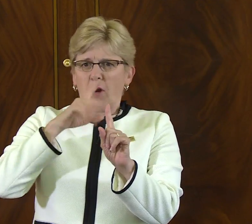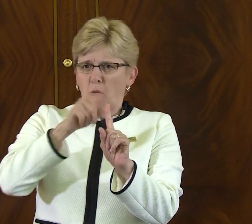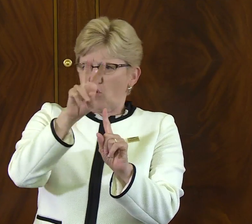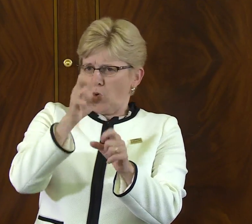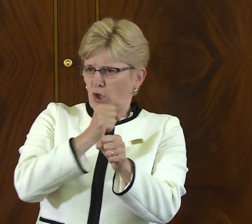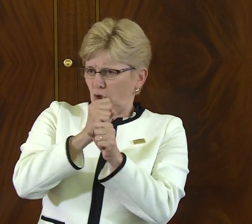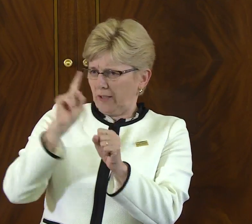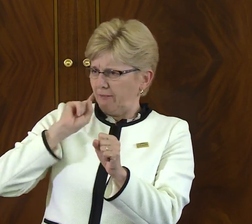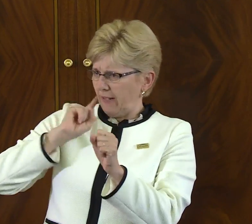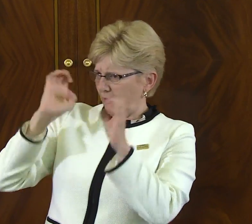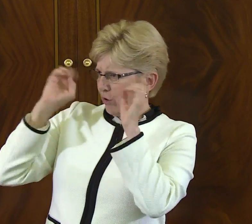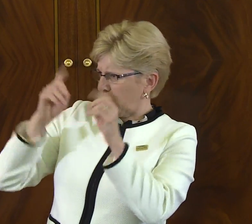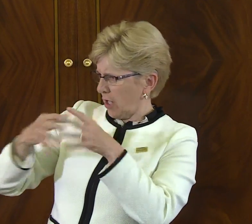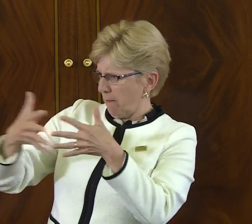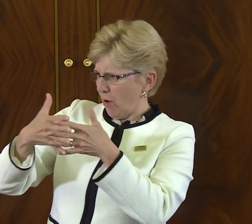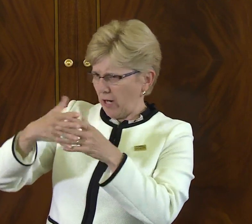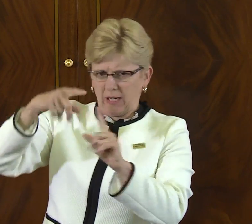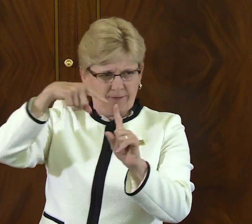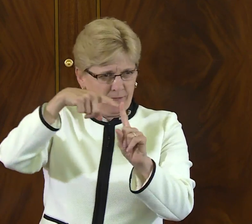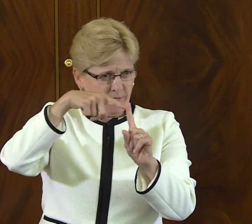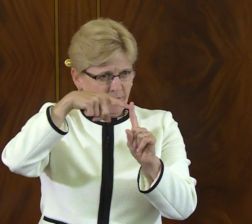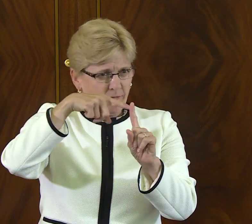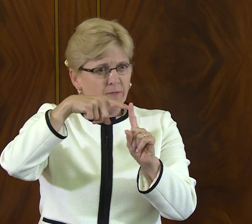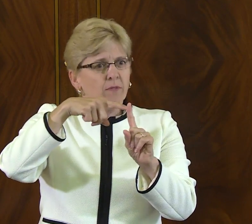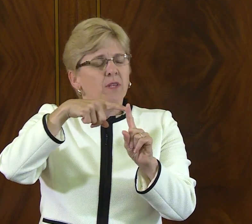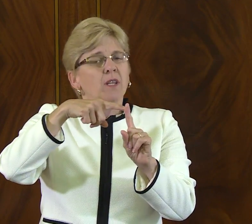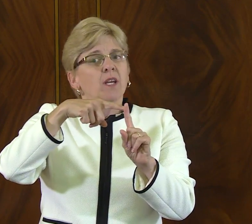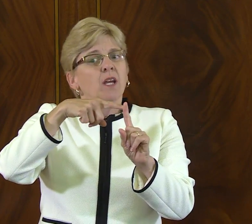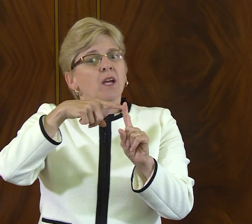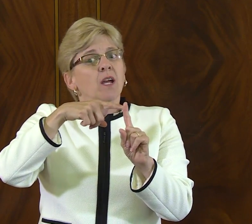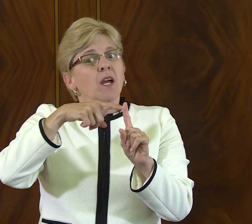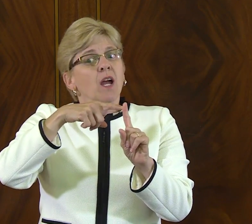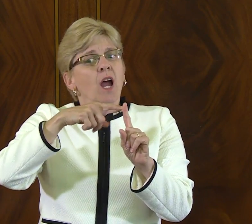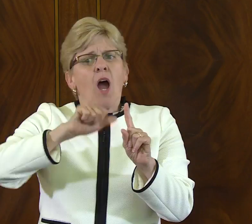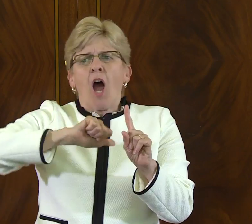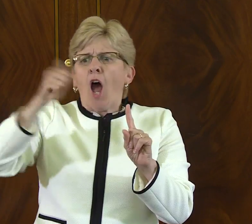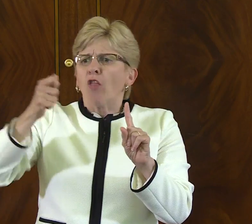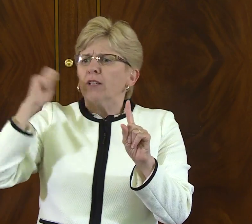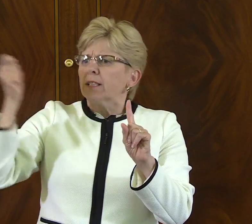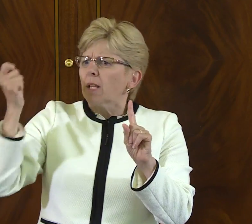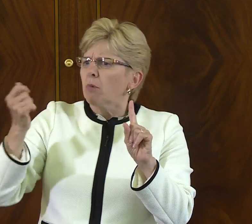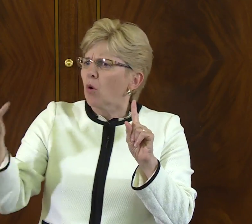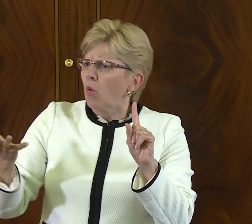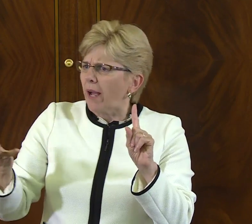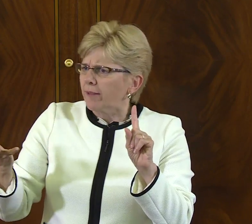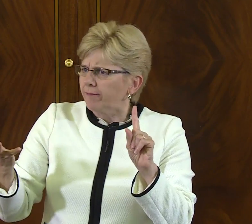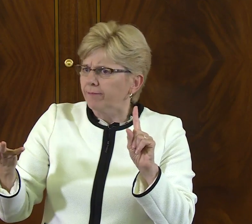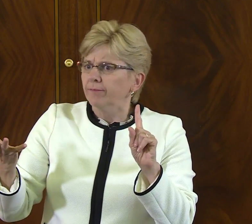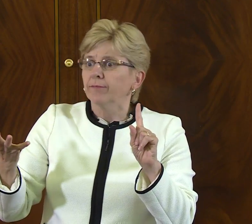I wanted to go back to something here. As I mentioned, you know, it's the 200-year anniversary of deaf education here in the United States.